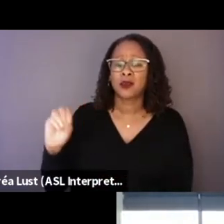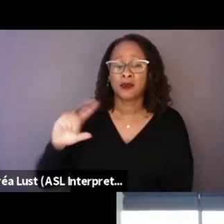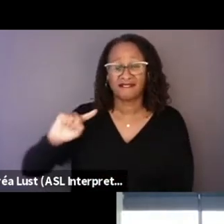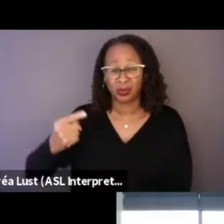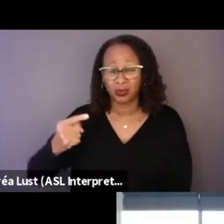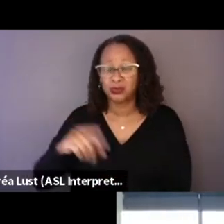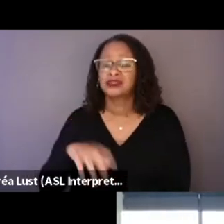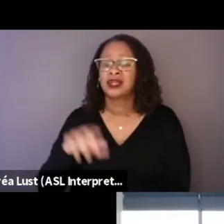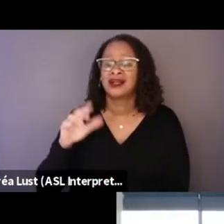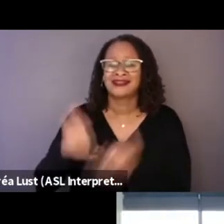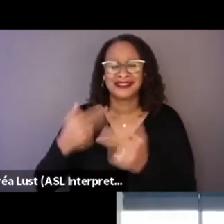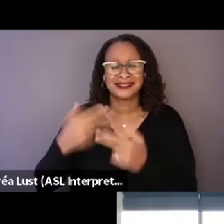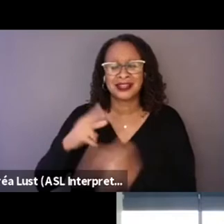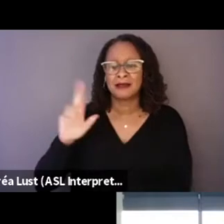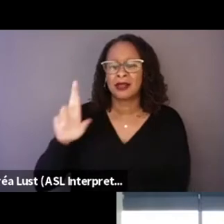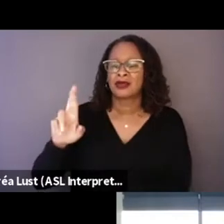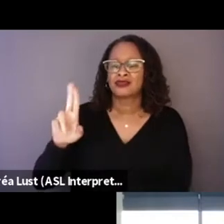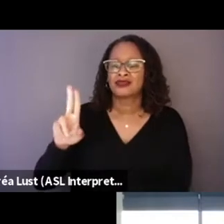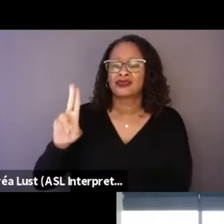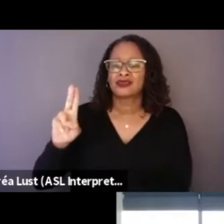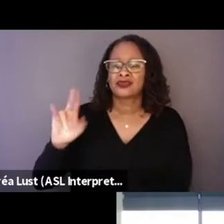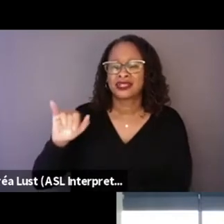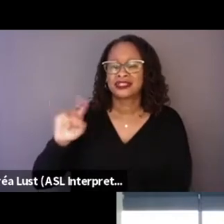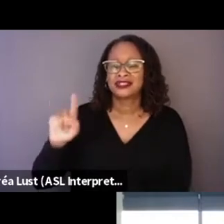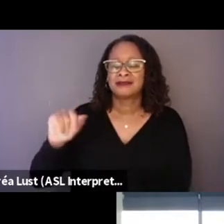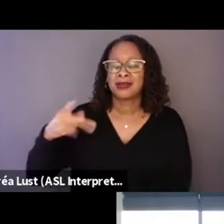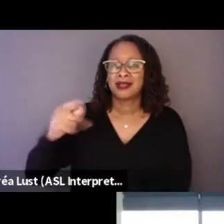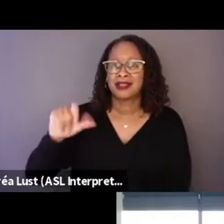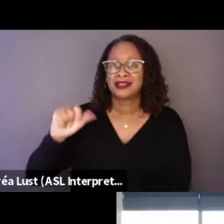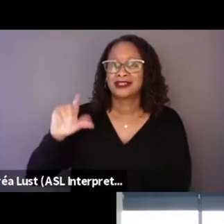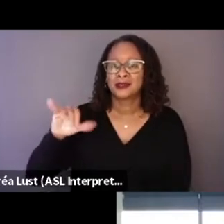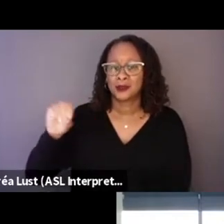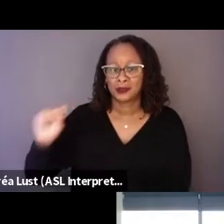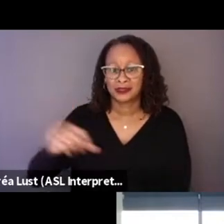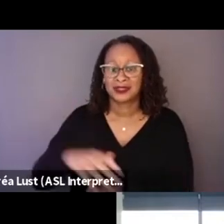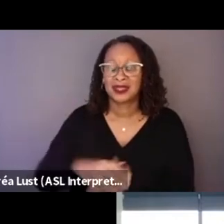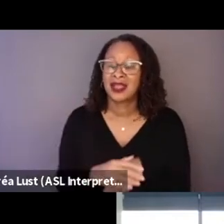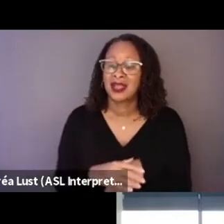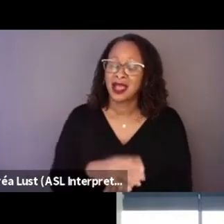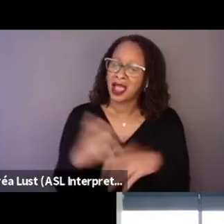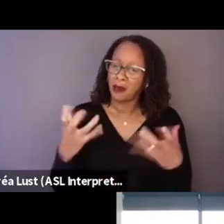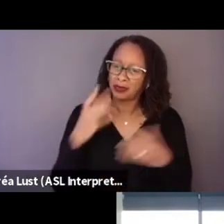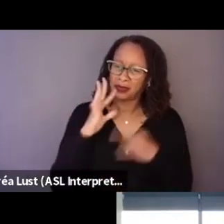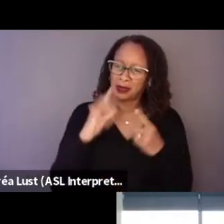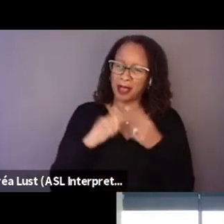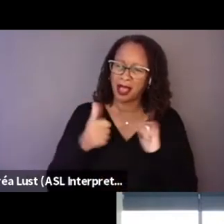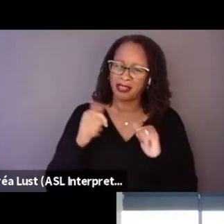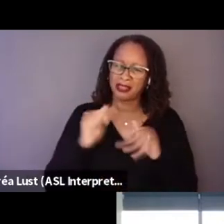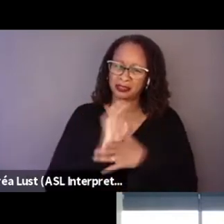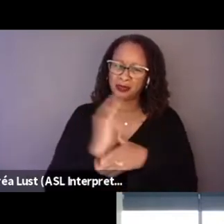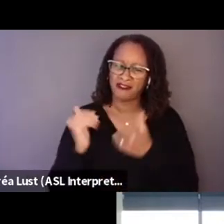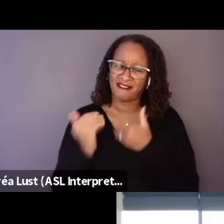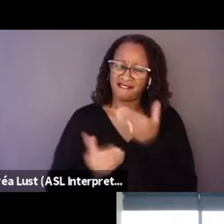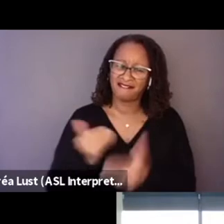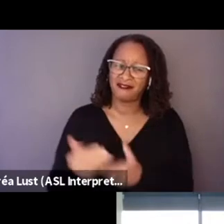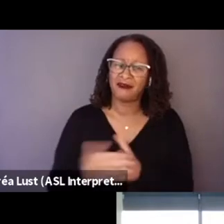is just how this idea evolved for you. Obviously you have spent a long time working on this,